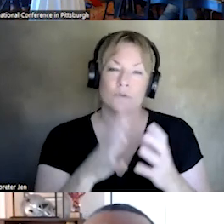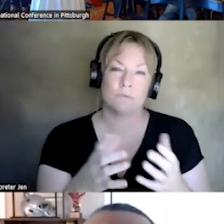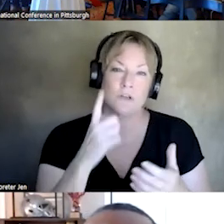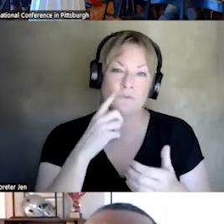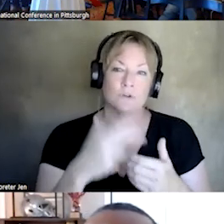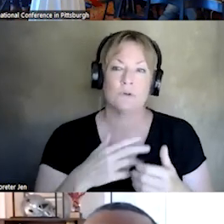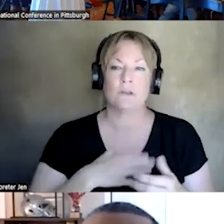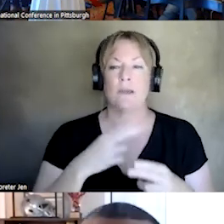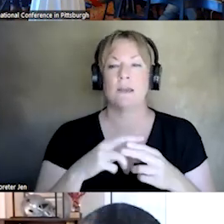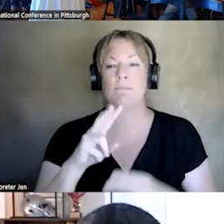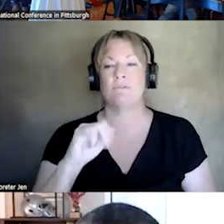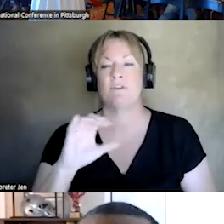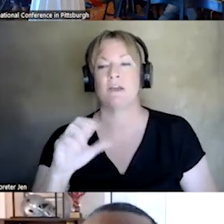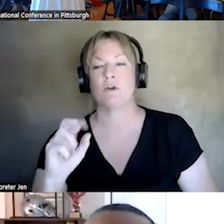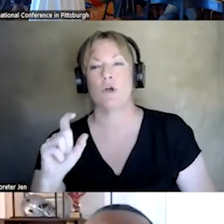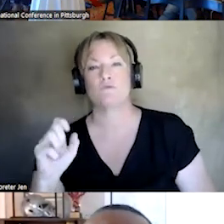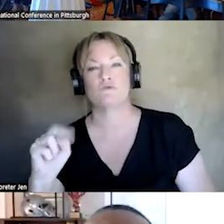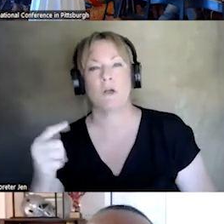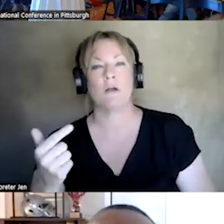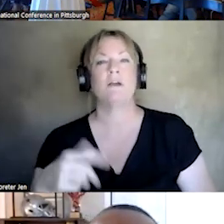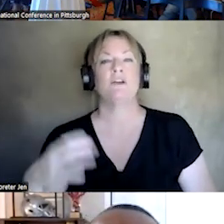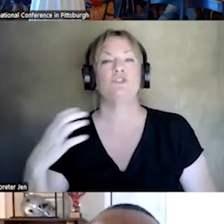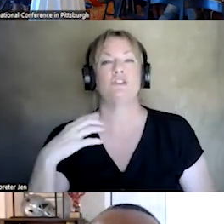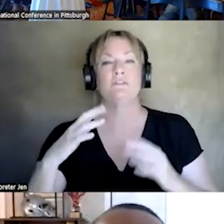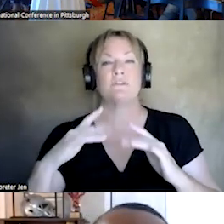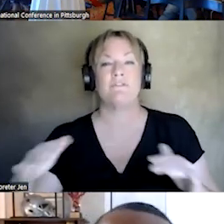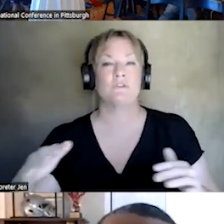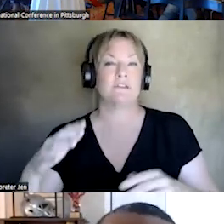ARMSTRONG, CHIEF DIVERSITY OFFICER AT RI, AND MY PLEASURE TO BE YOUR HEALTH.